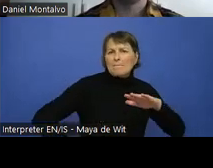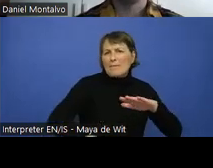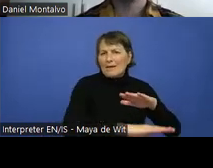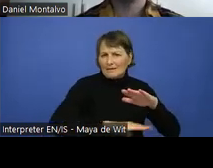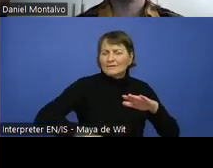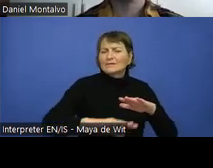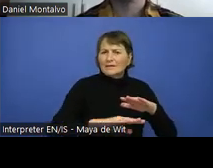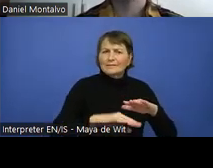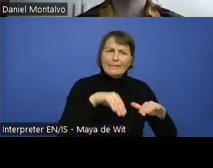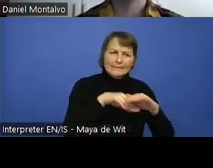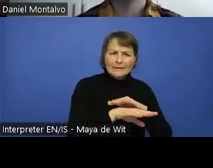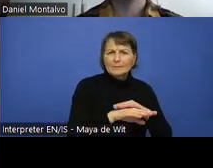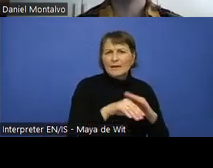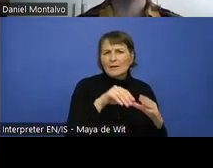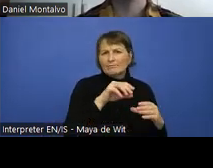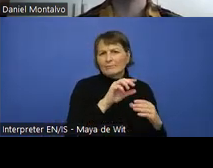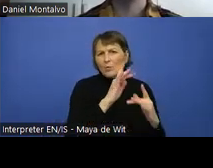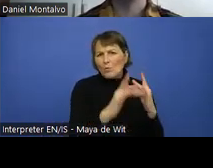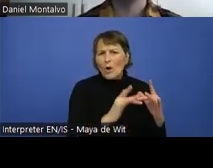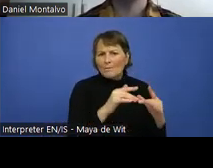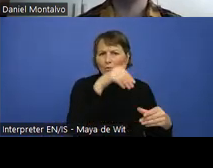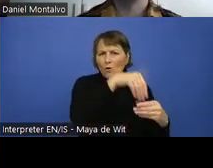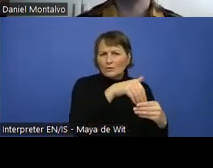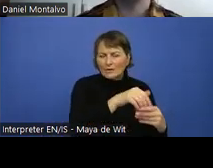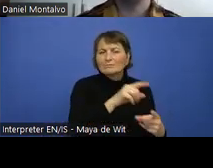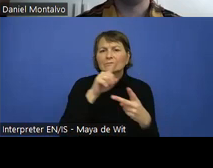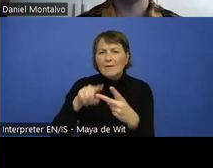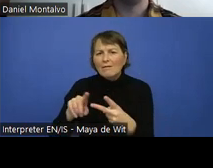The first is on involving People with Disabilities.